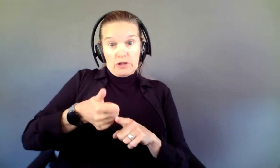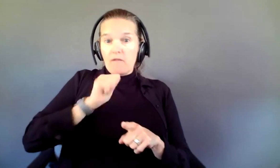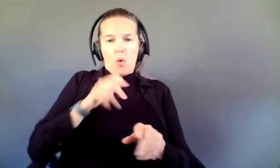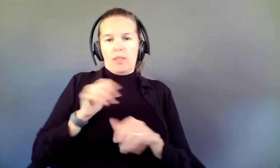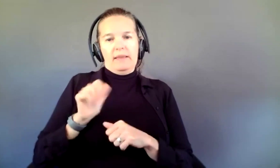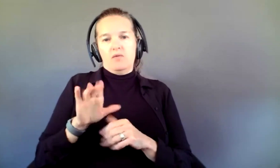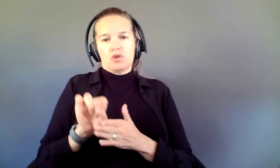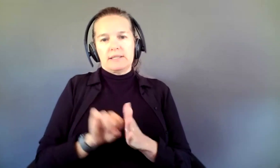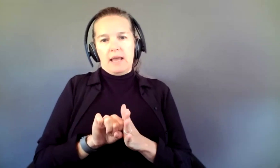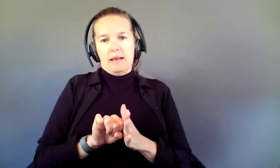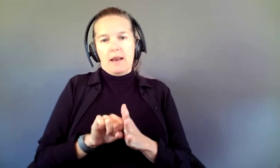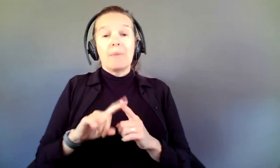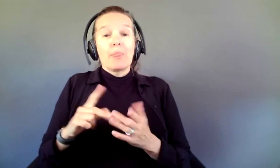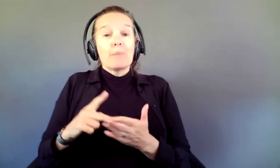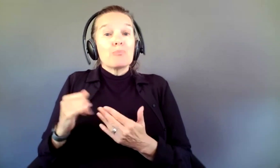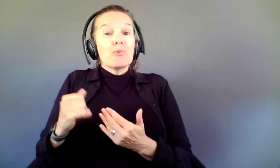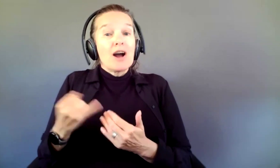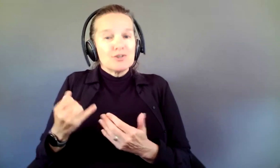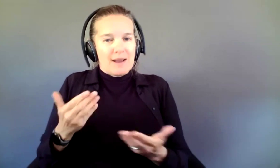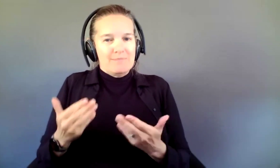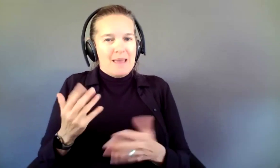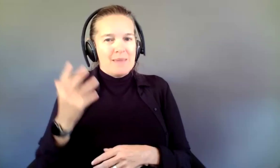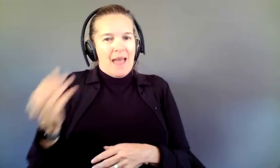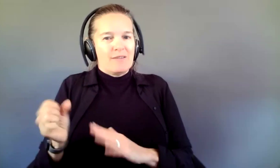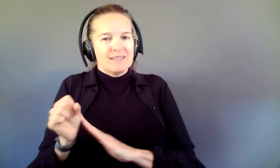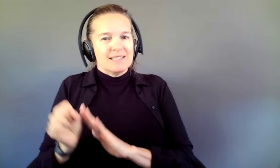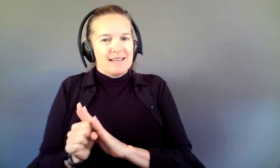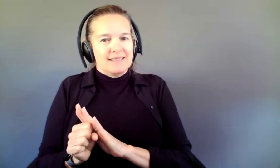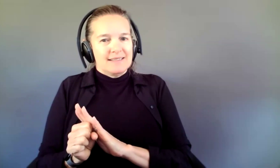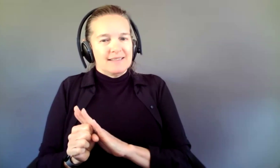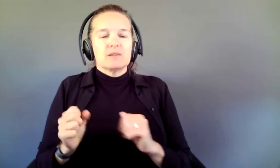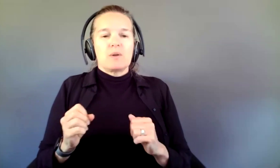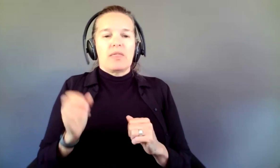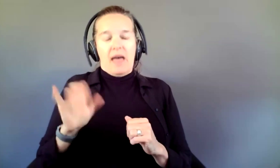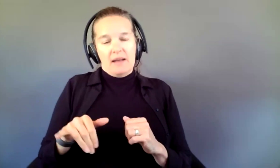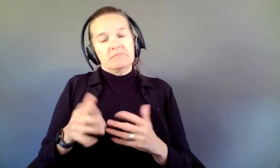but your project may. So, that's the component. The other thing that I would direct you to is